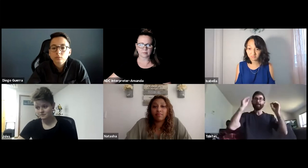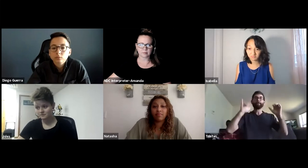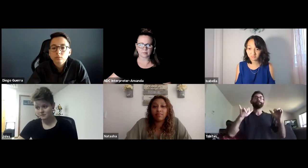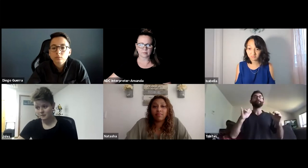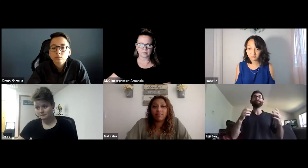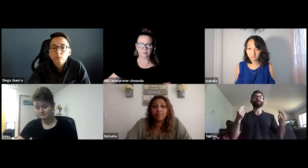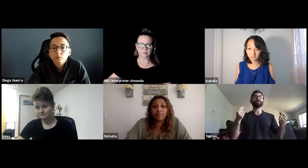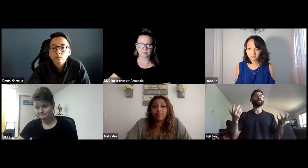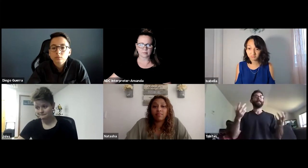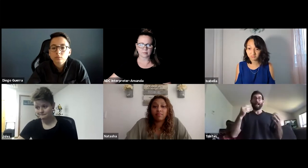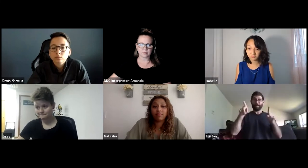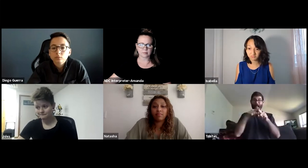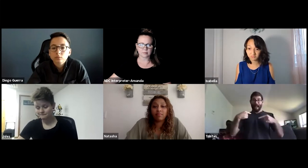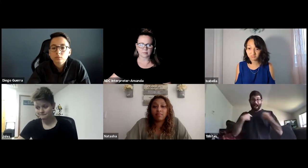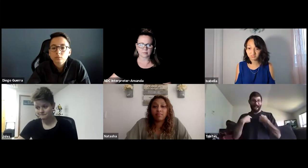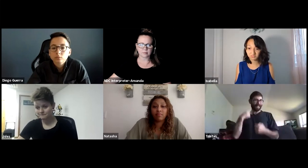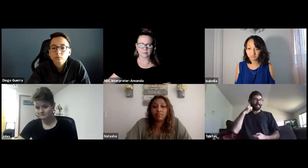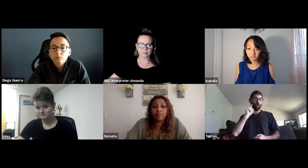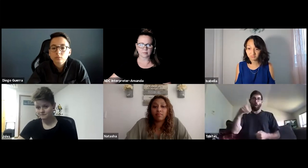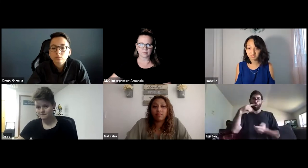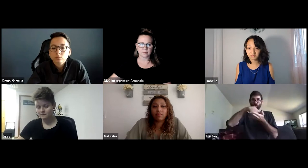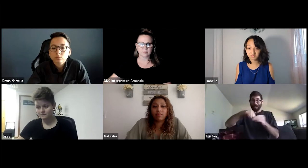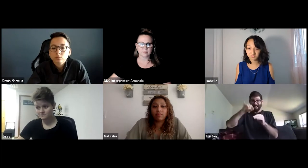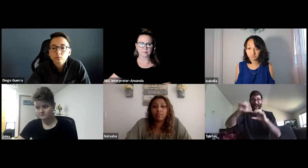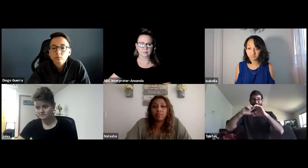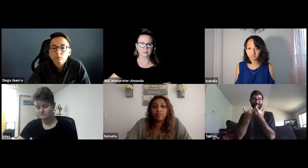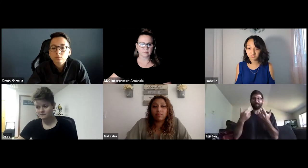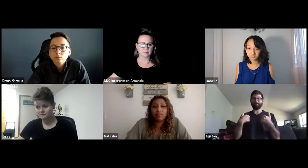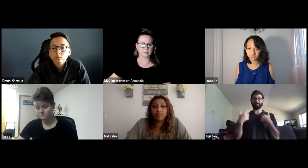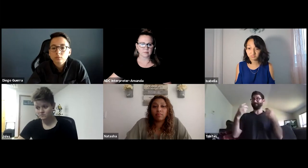The school was in a lock down state and I couldn't attend physical class.